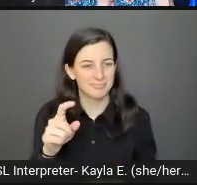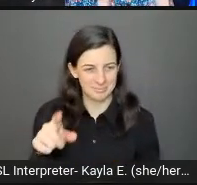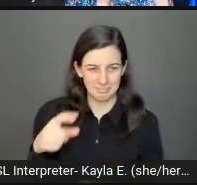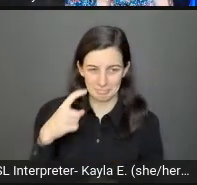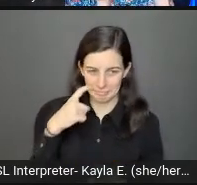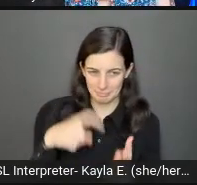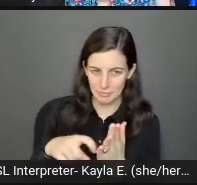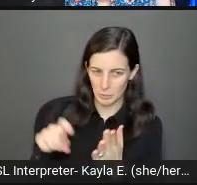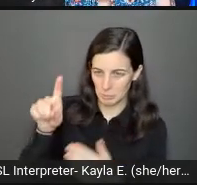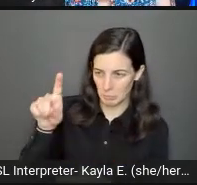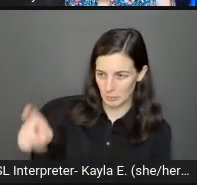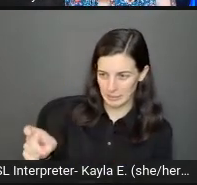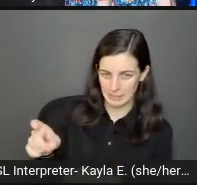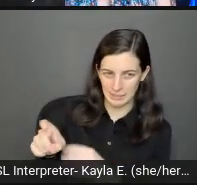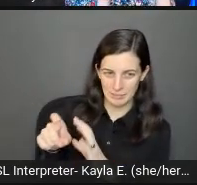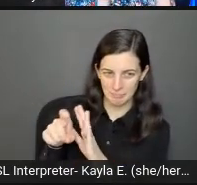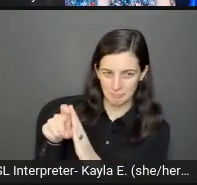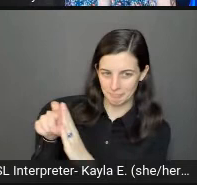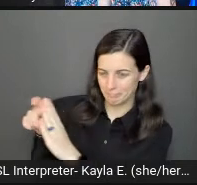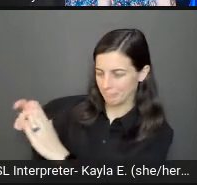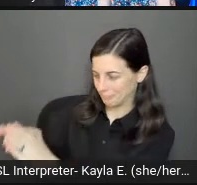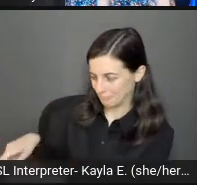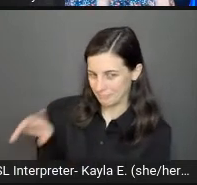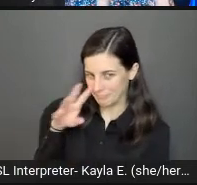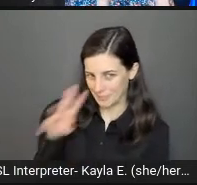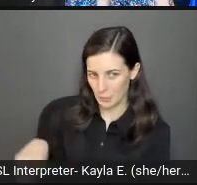Folks that wear religious clothing.